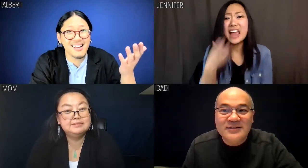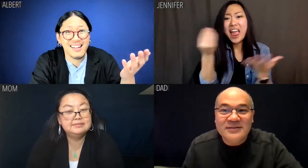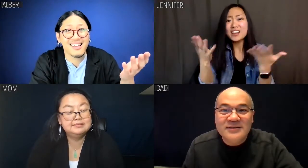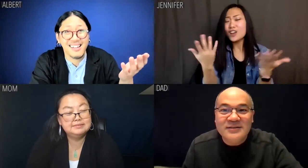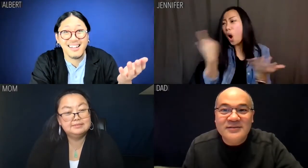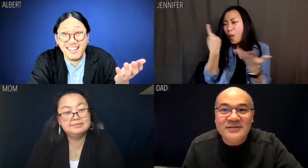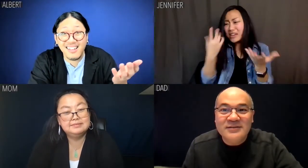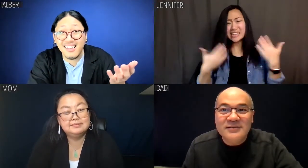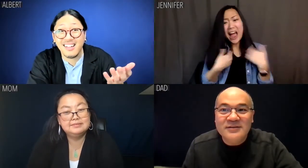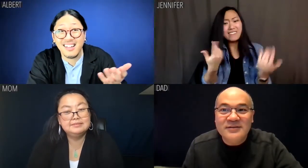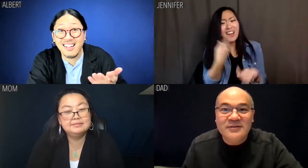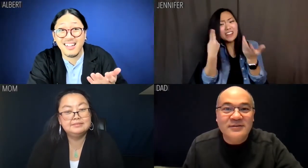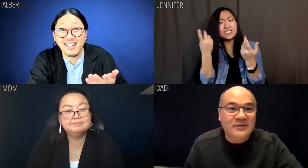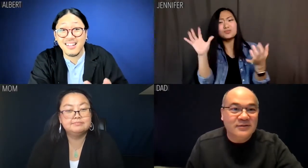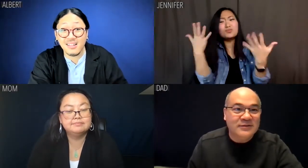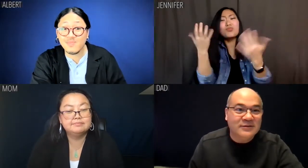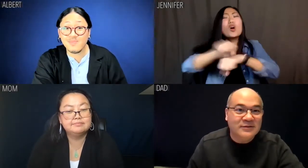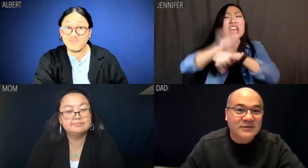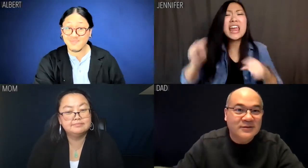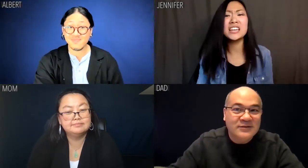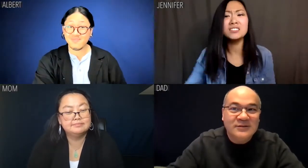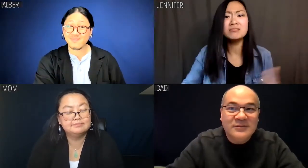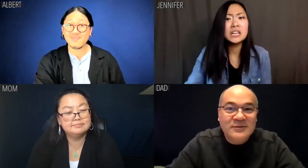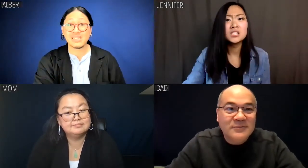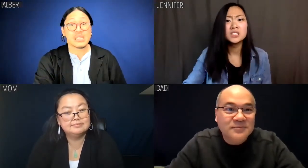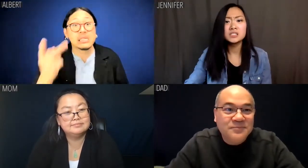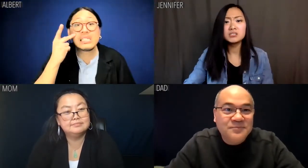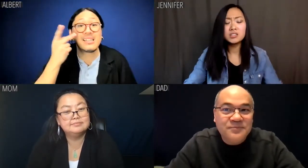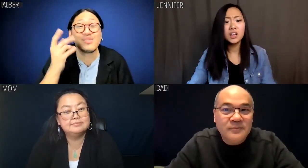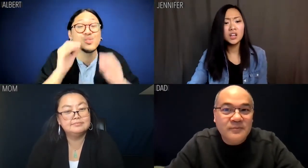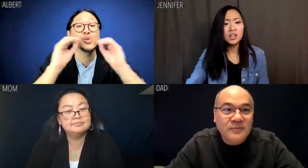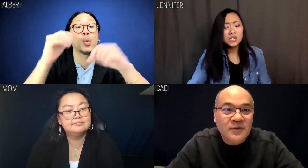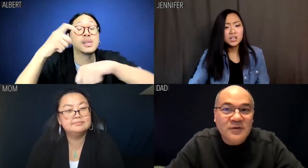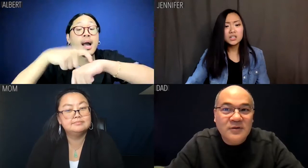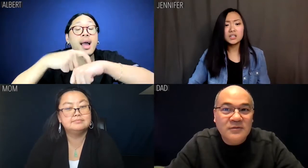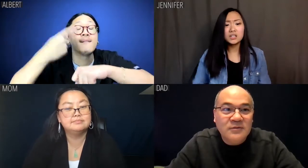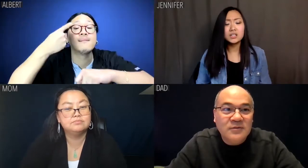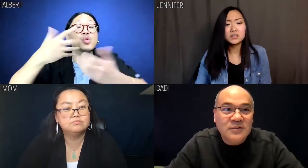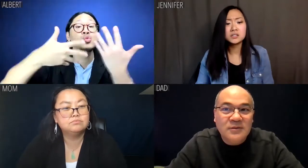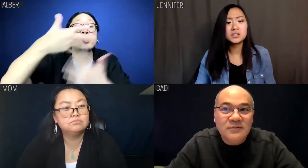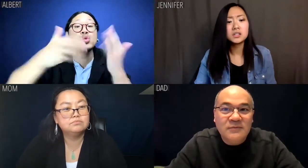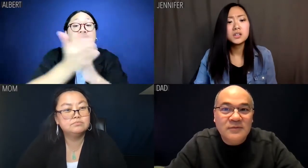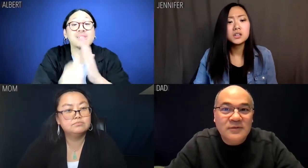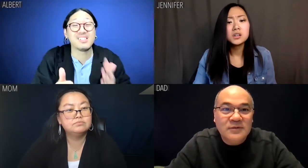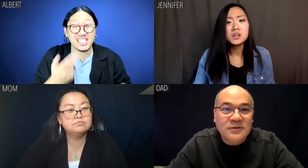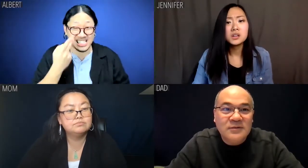And always having us working. Albert: See, no time for social skills.